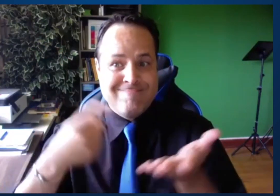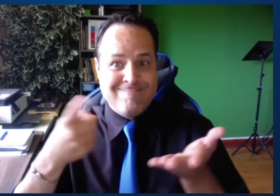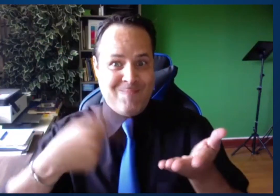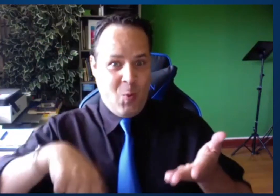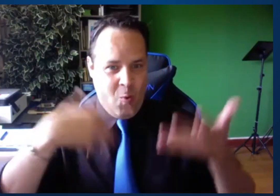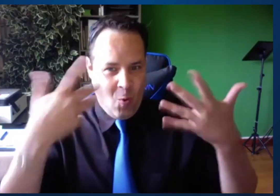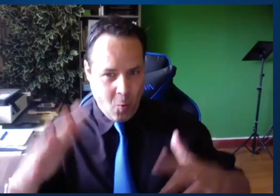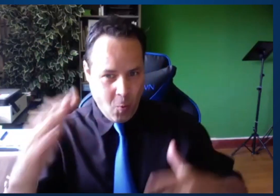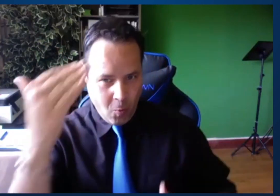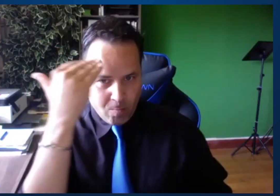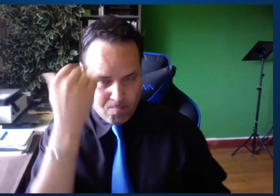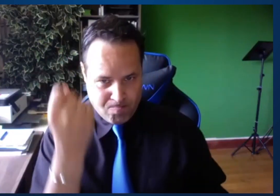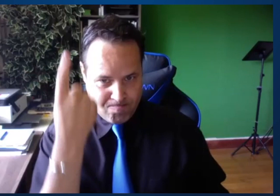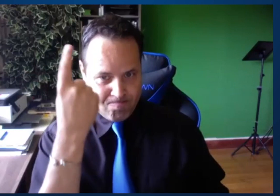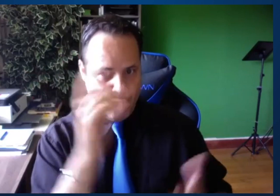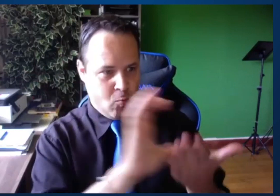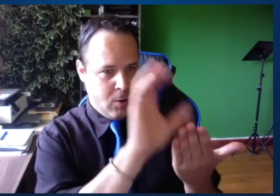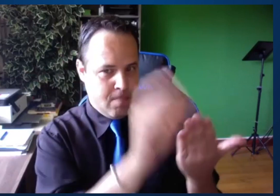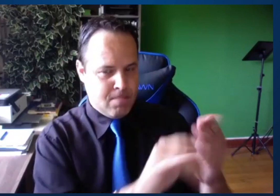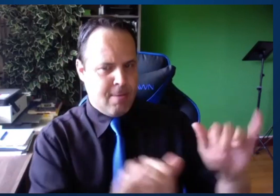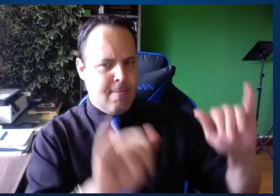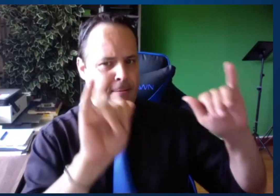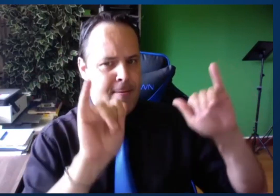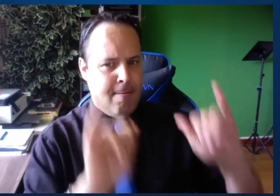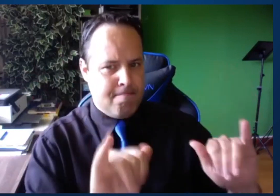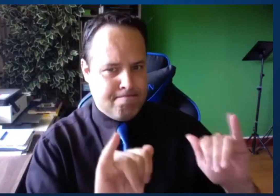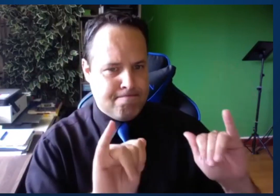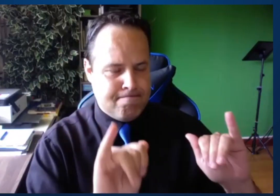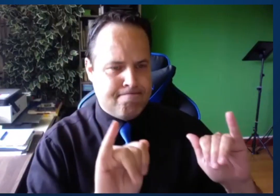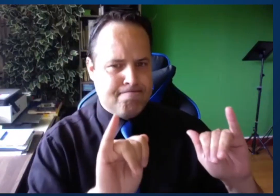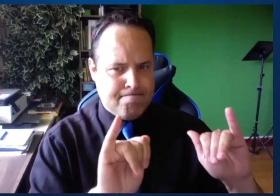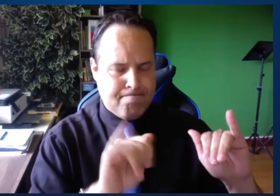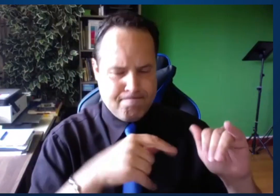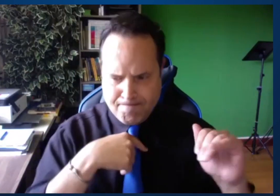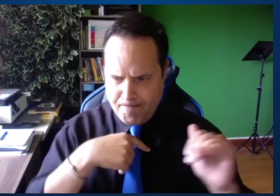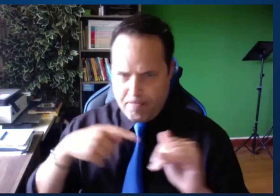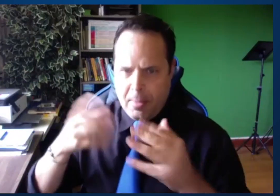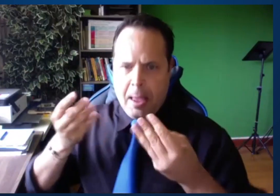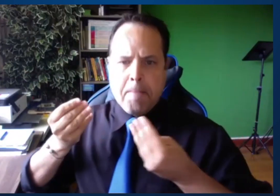to the October 7 session where presentation dr.